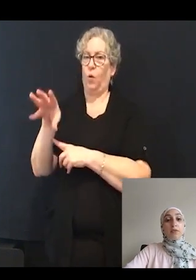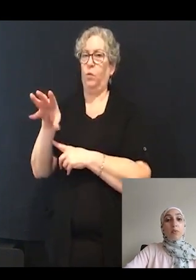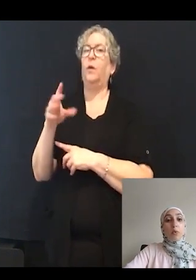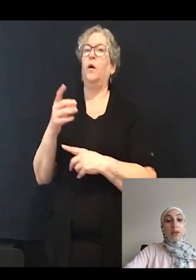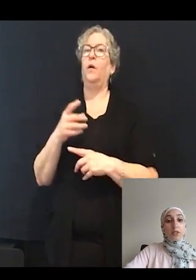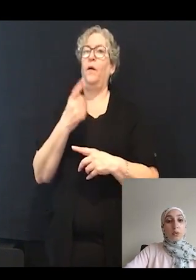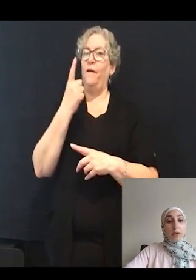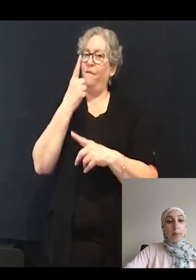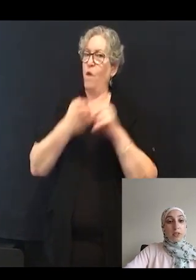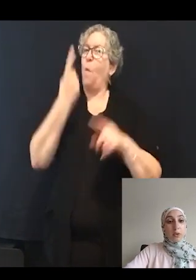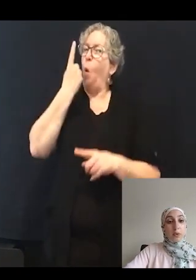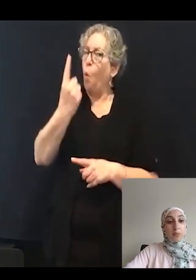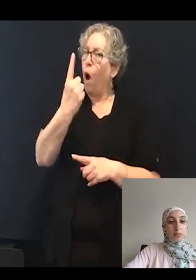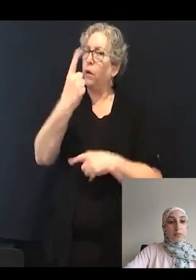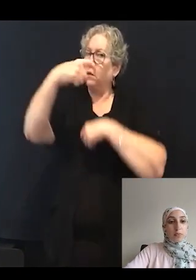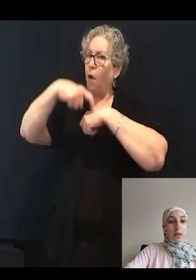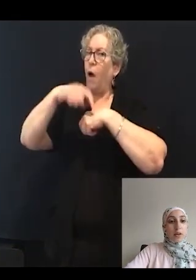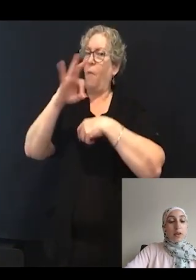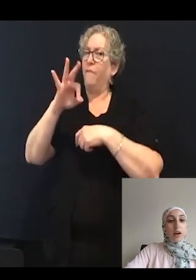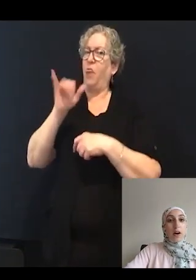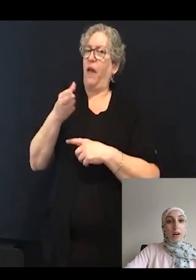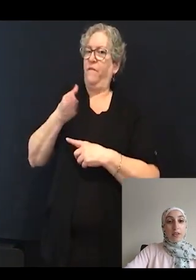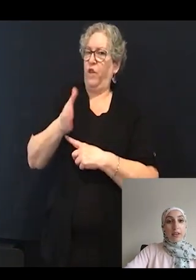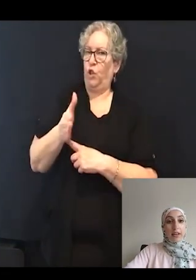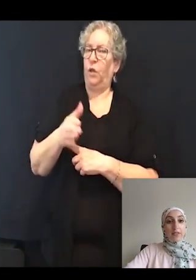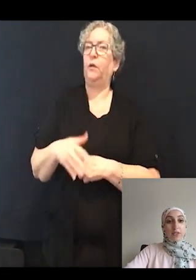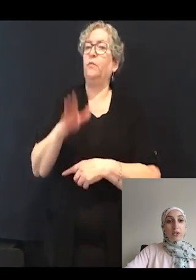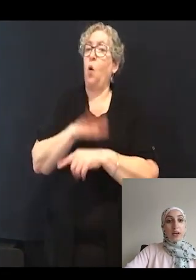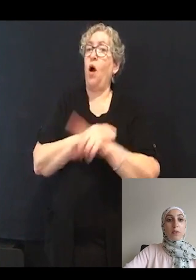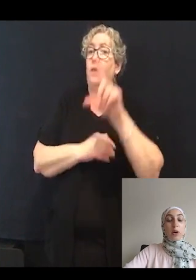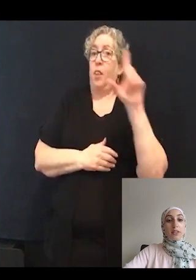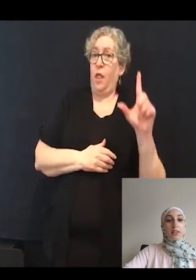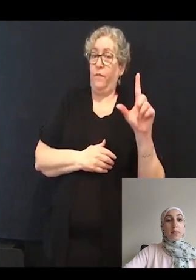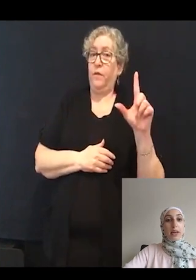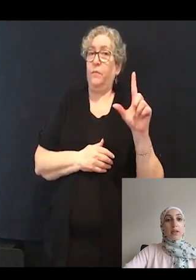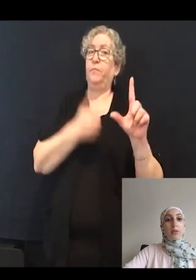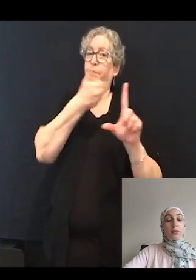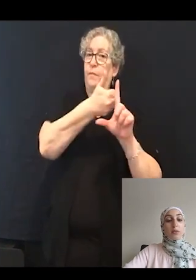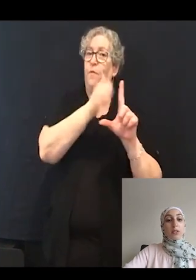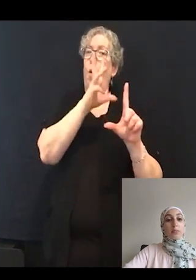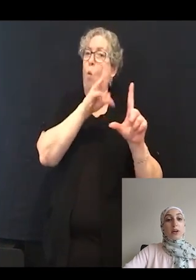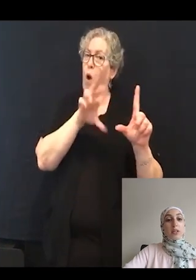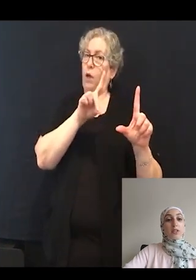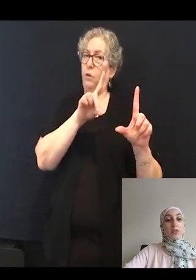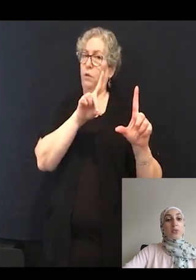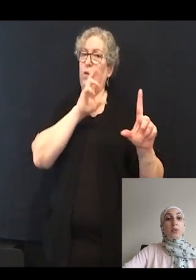from one swimming episode. On the left, you have a wild type animal responding to this stimulus.